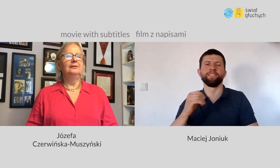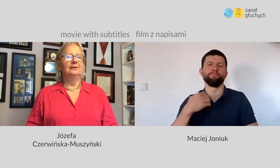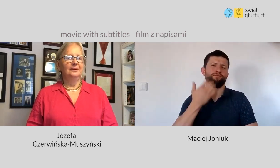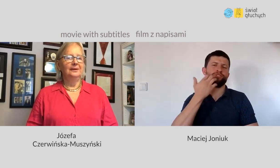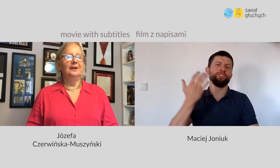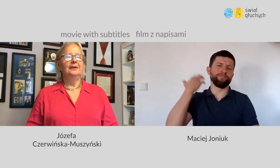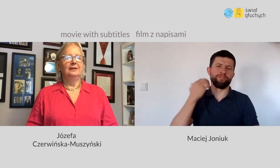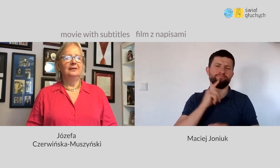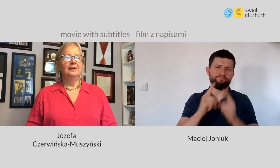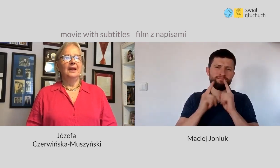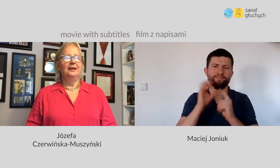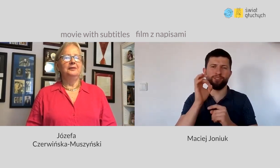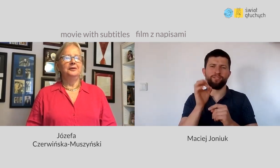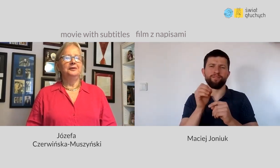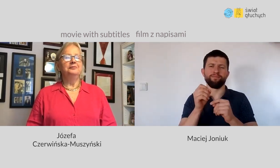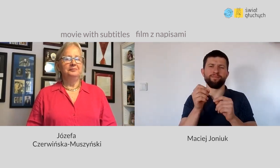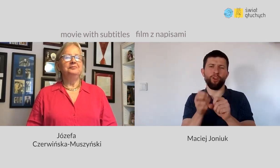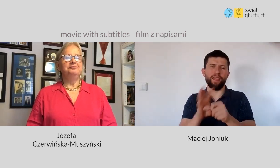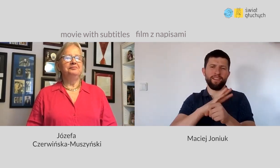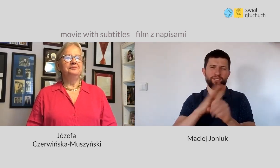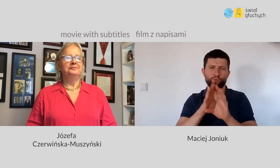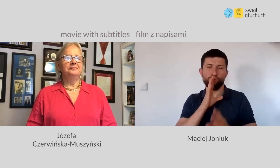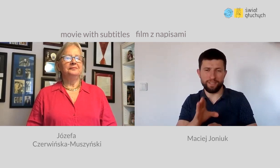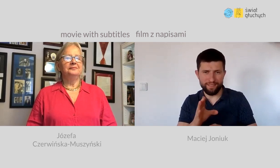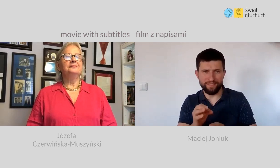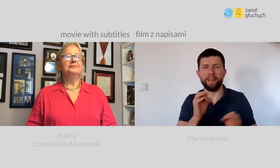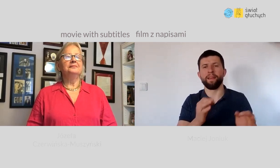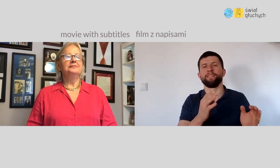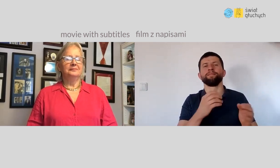We talked about the coronavirus situation in America,